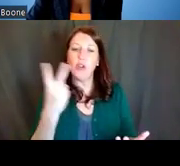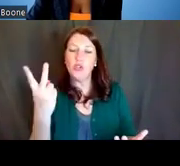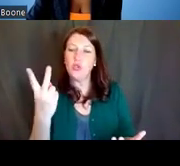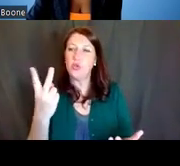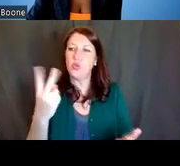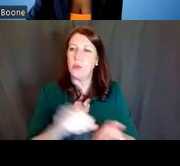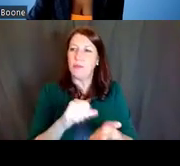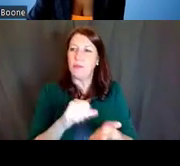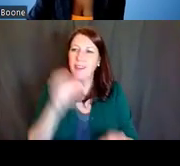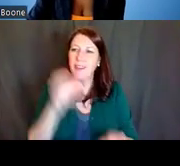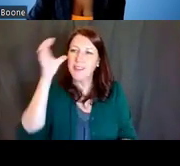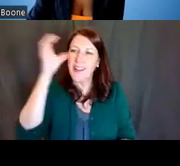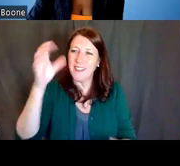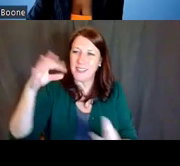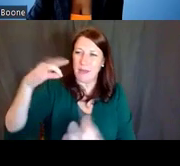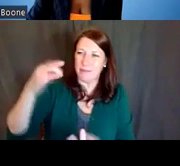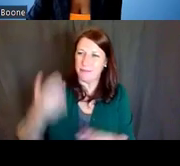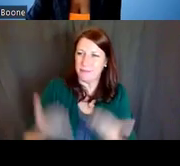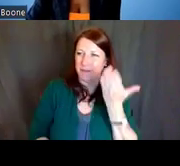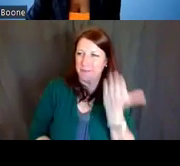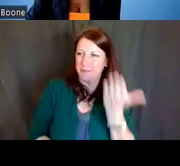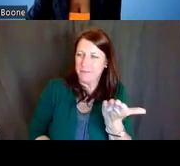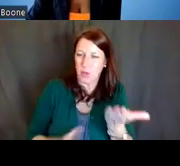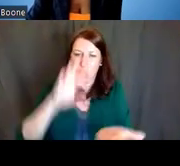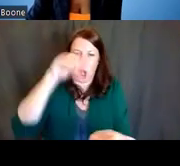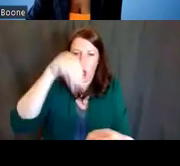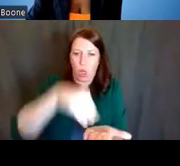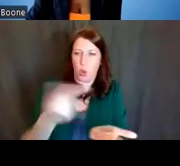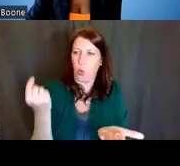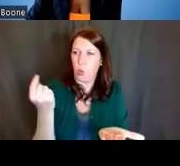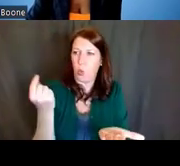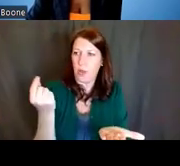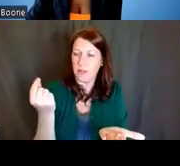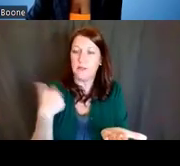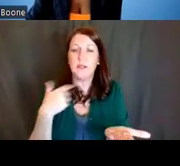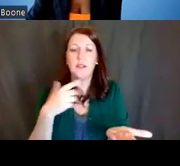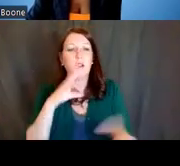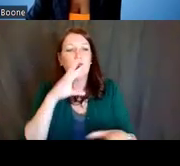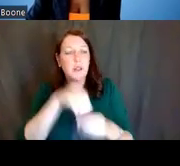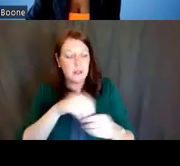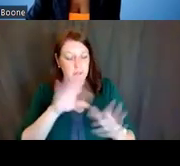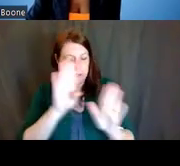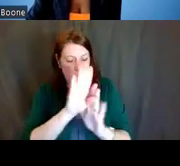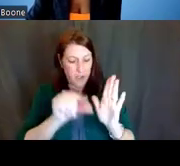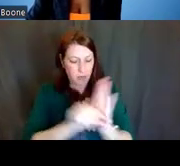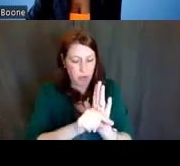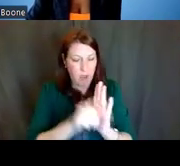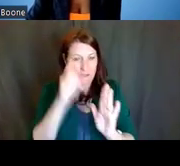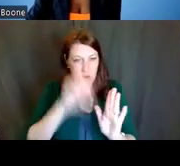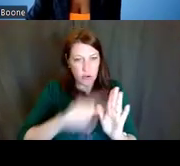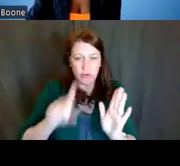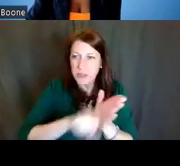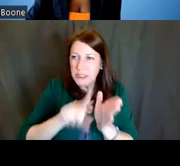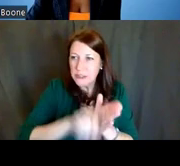So what should you include in this concept? You should give information about the background for your research and your own background,